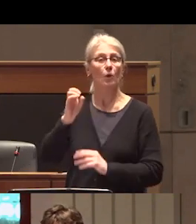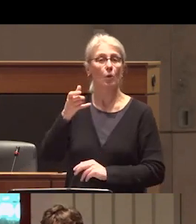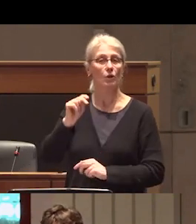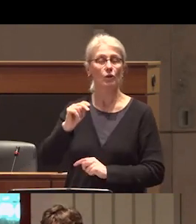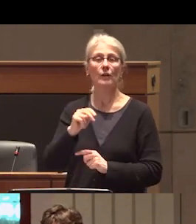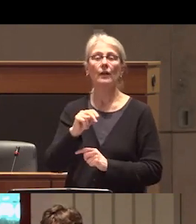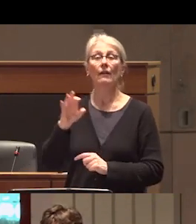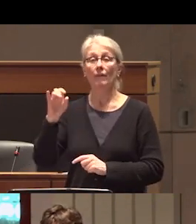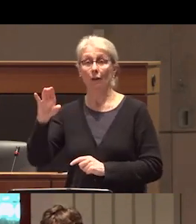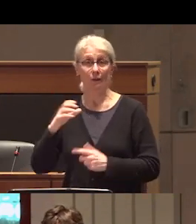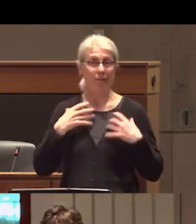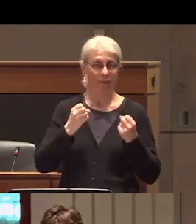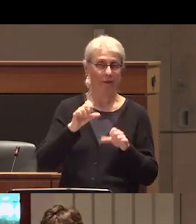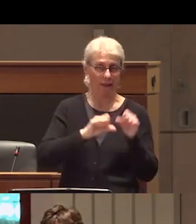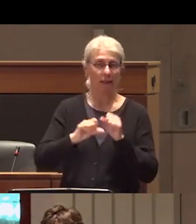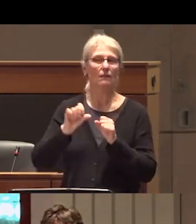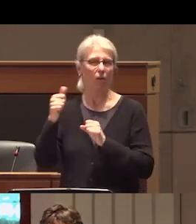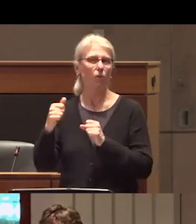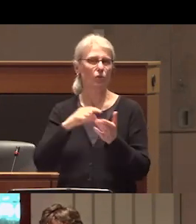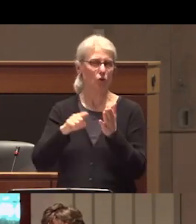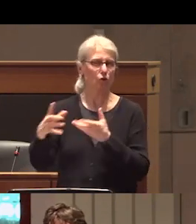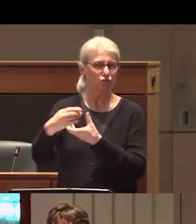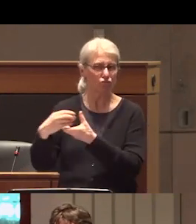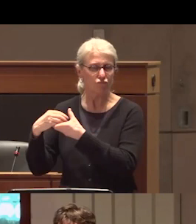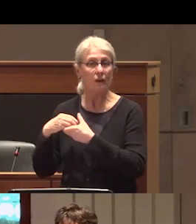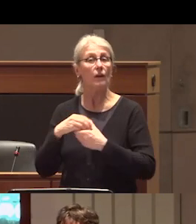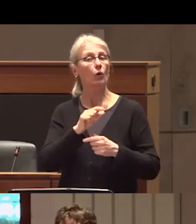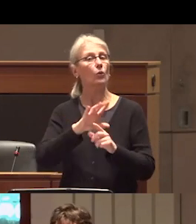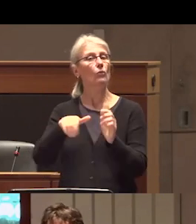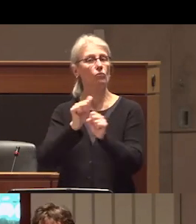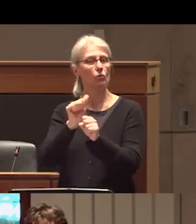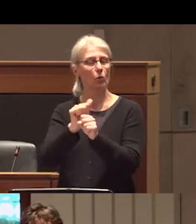faculty of Health Sciences in her role she advances education and advocacy in support